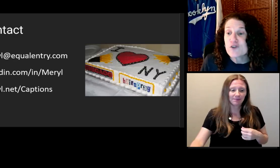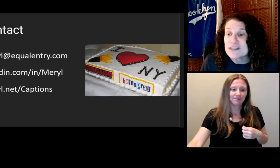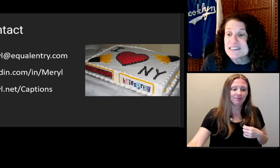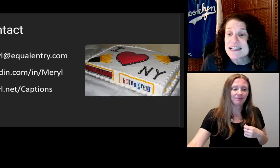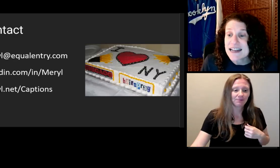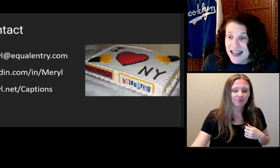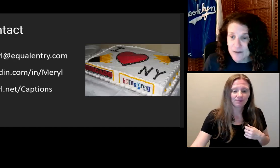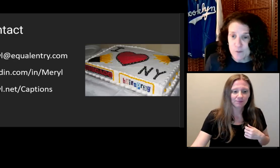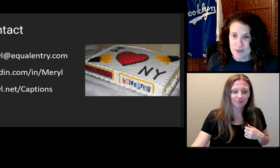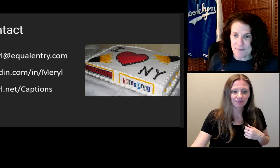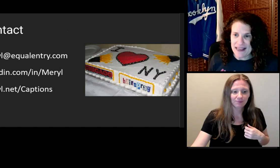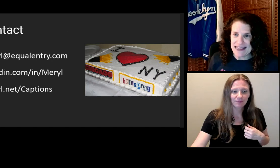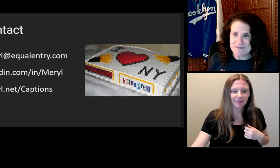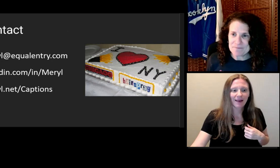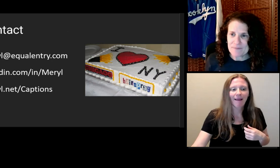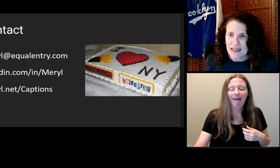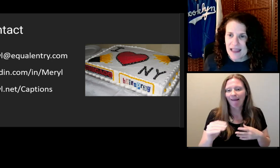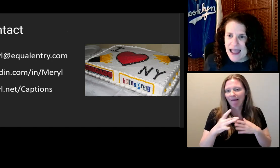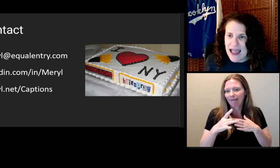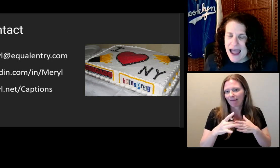Share captioning how-to resources.